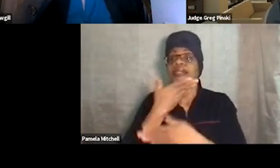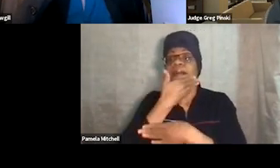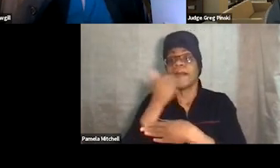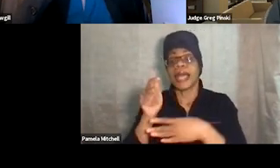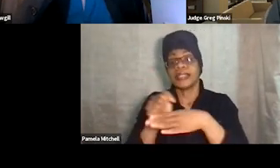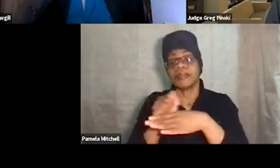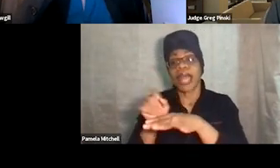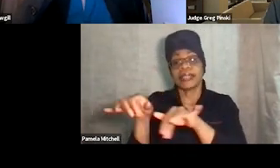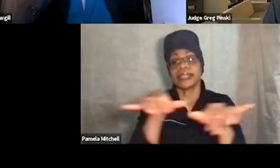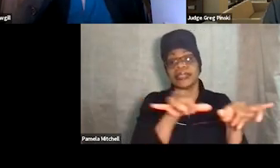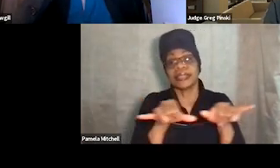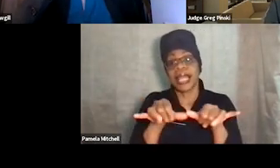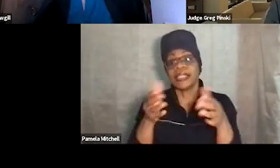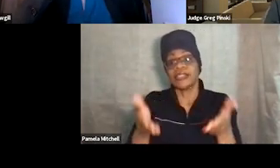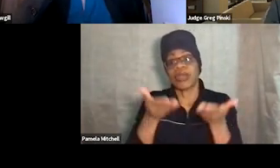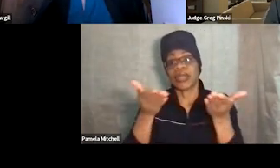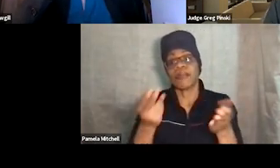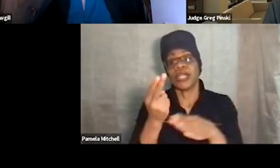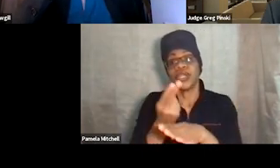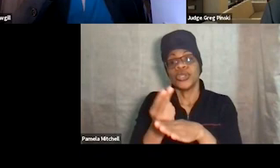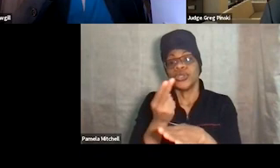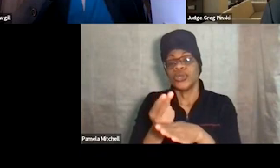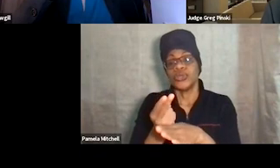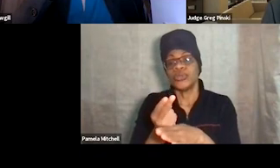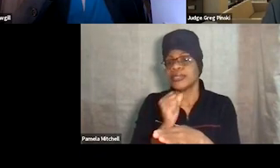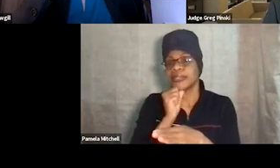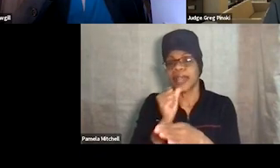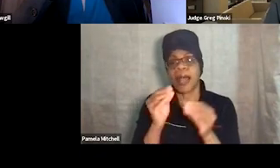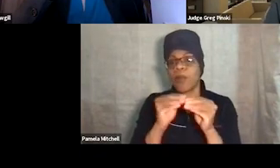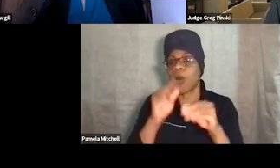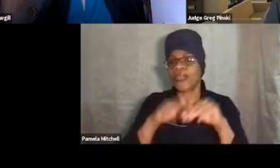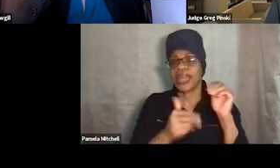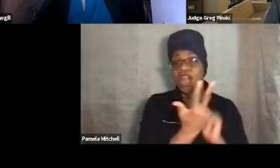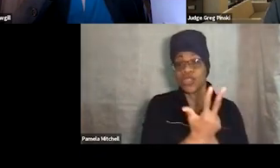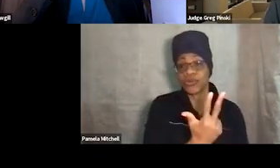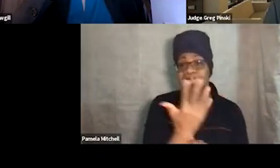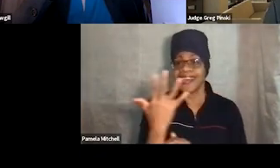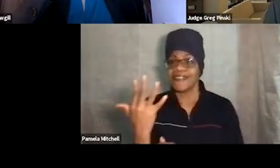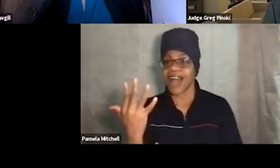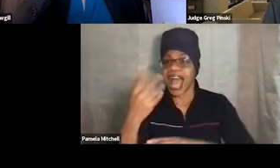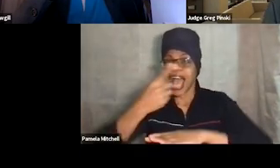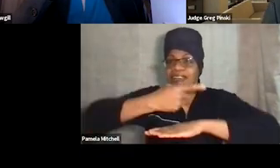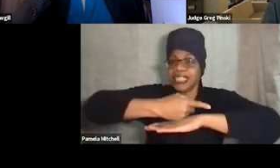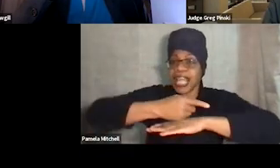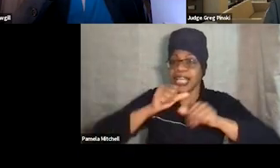recommends that they be used no more than three to five days in duration.